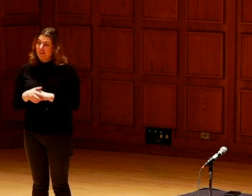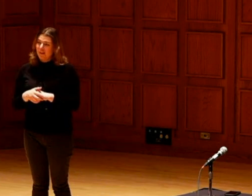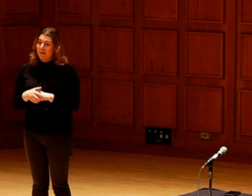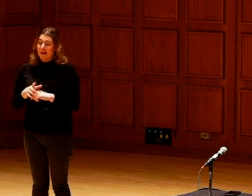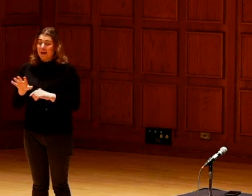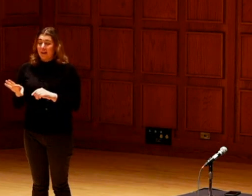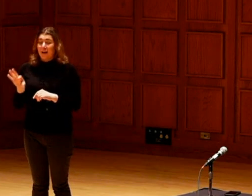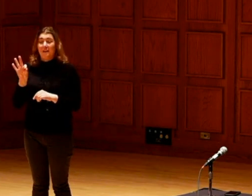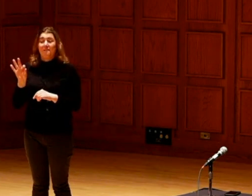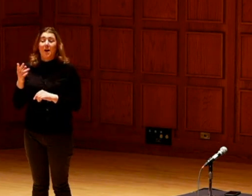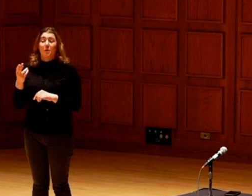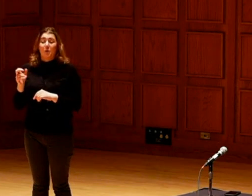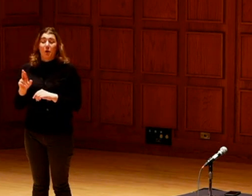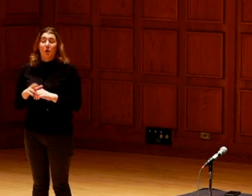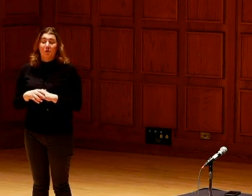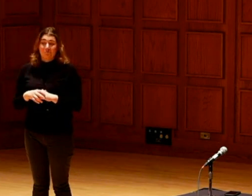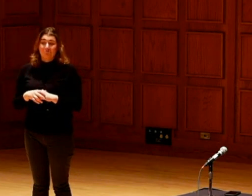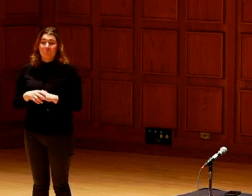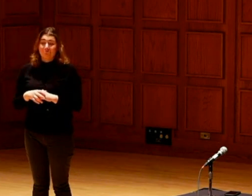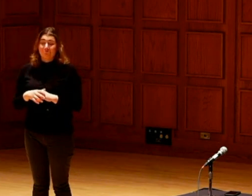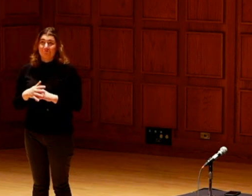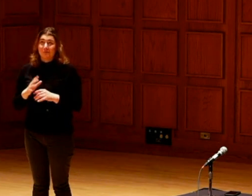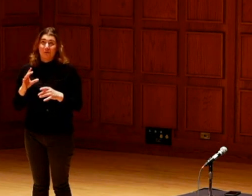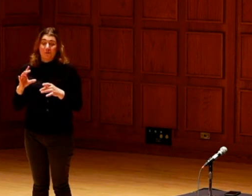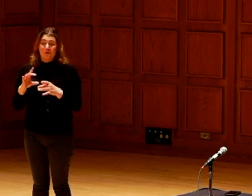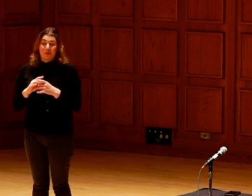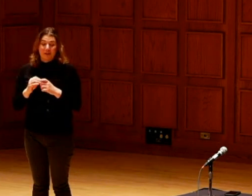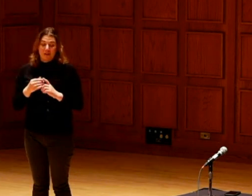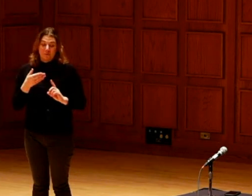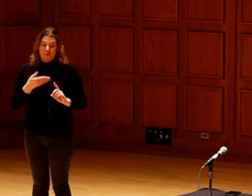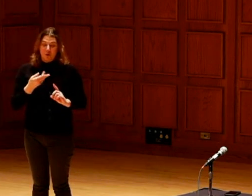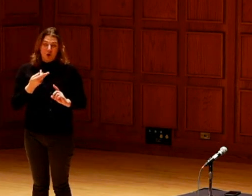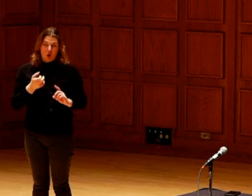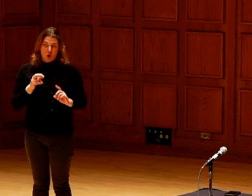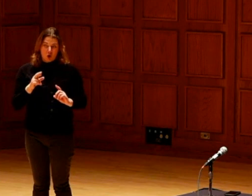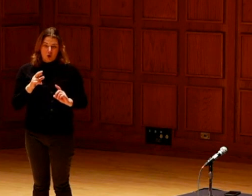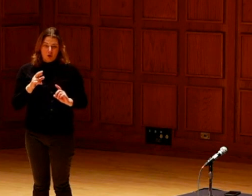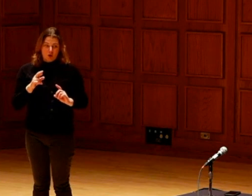About eight months later, I found her. I was reconnected with her.